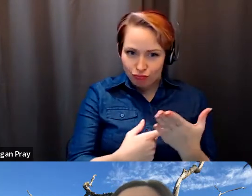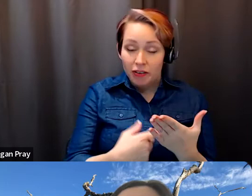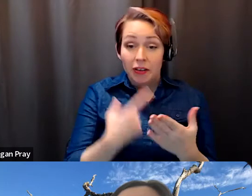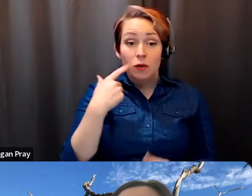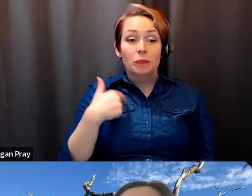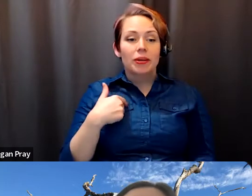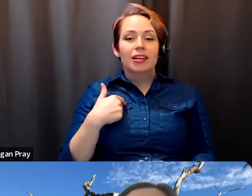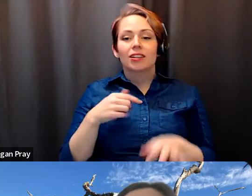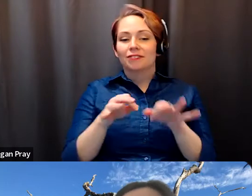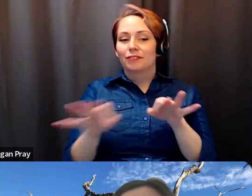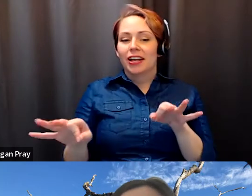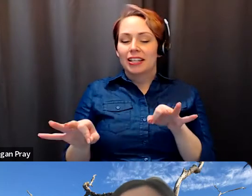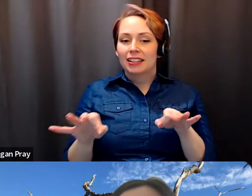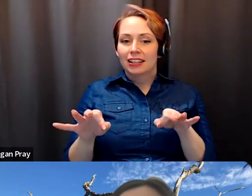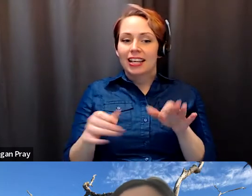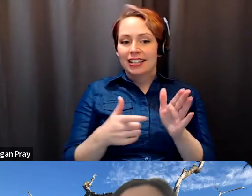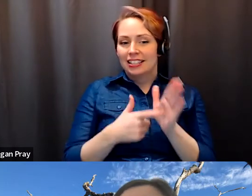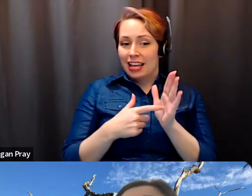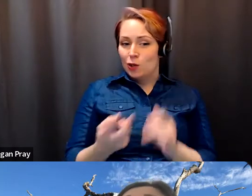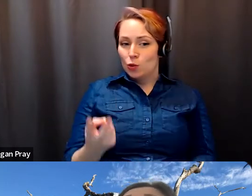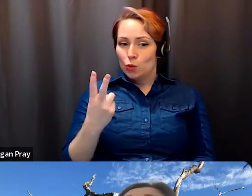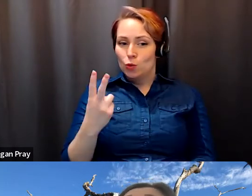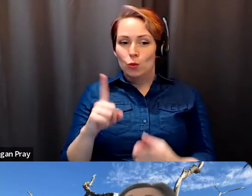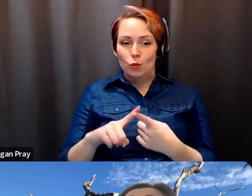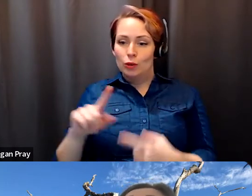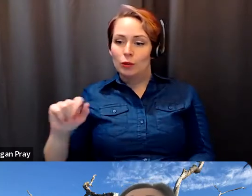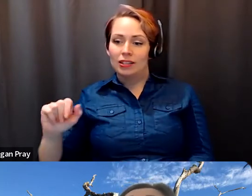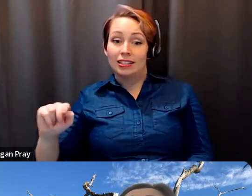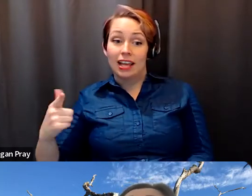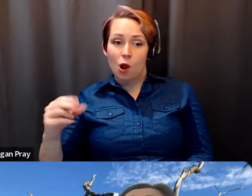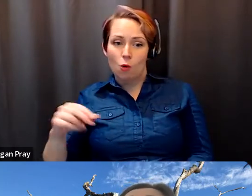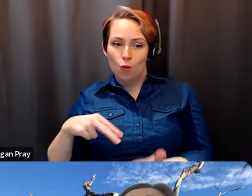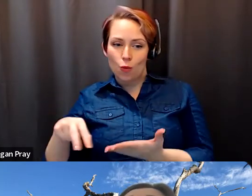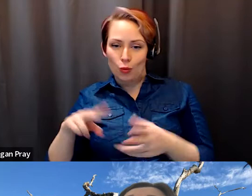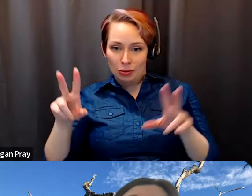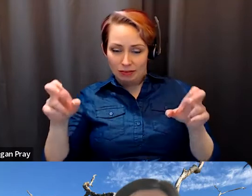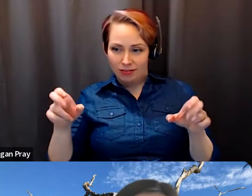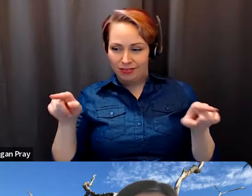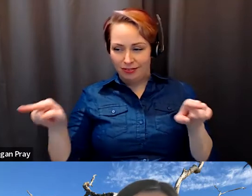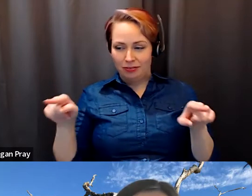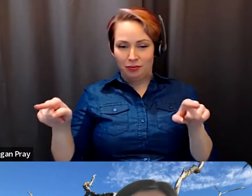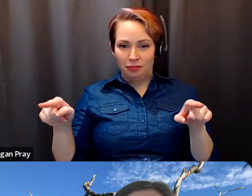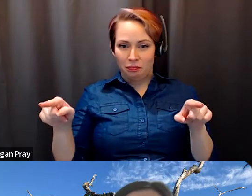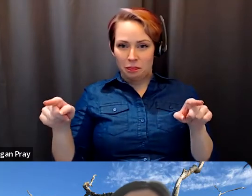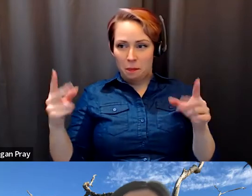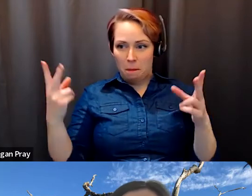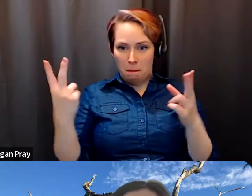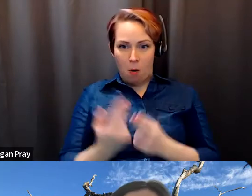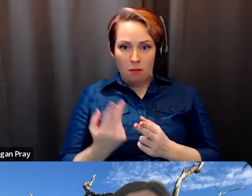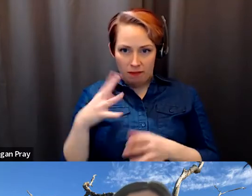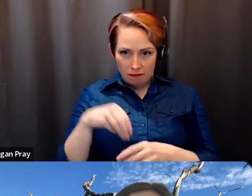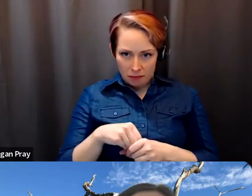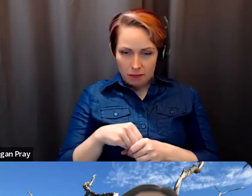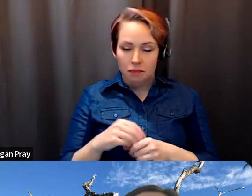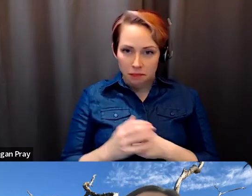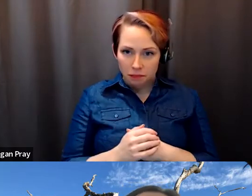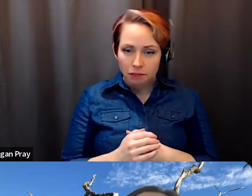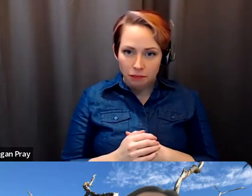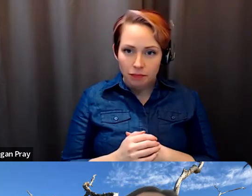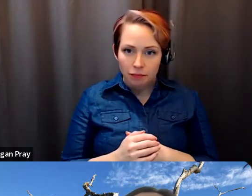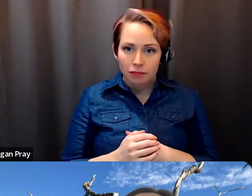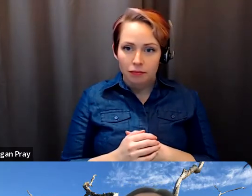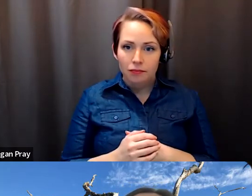Salvador Santino Regilme: And the exercise of empire requires the cooperation of the political elites in in the so called peripheral.